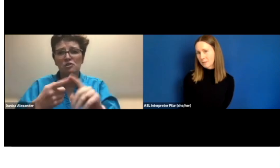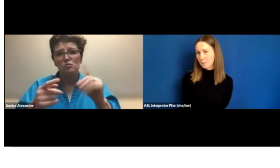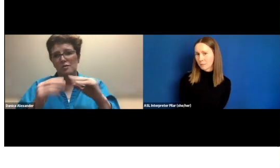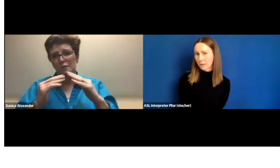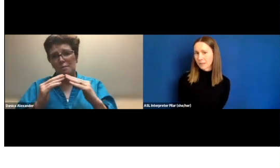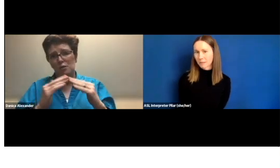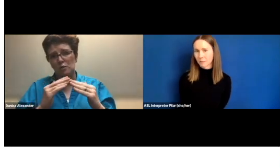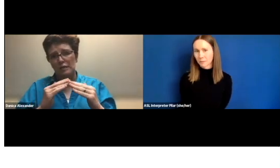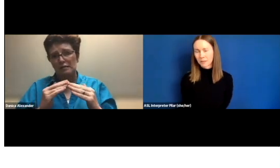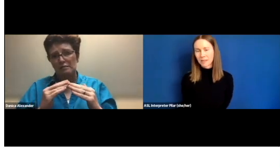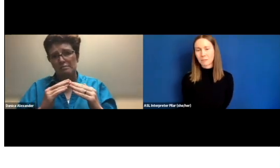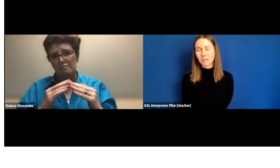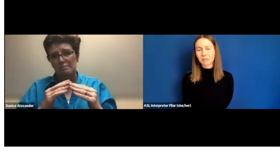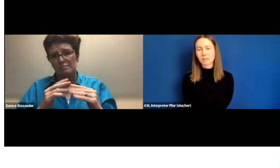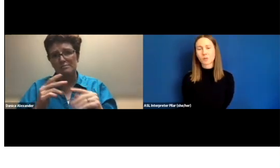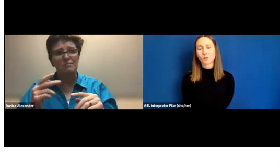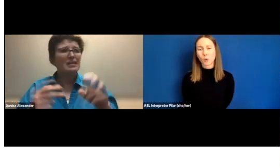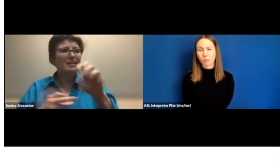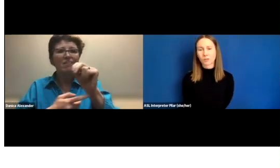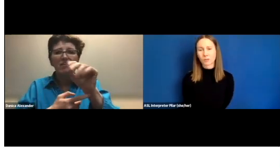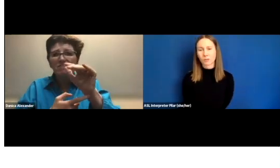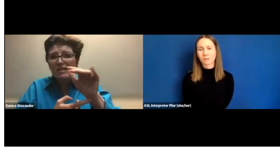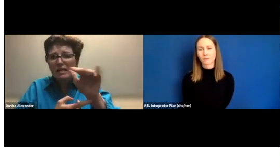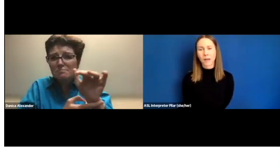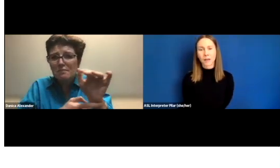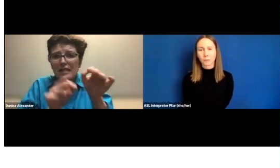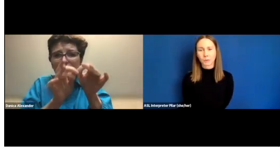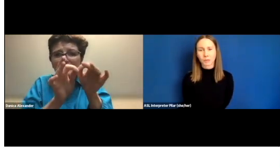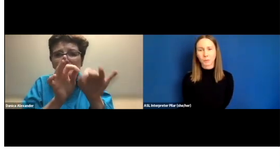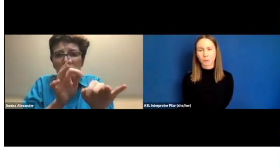how do we initiate that exchange.